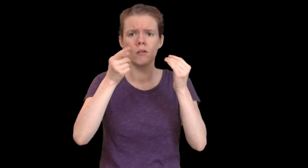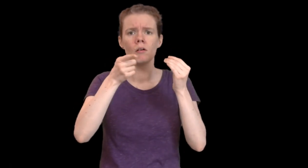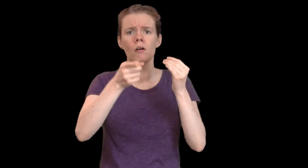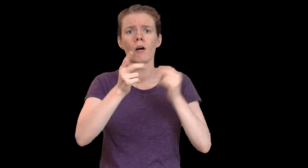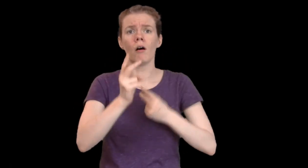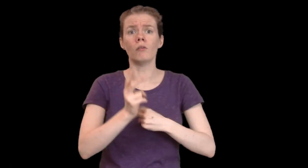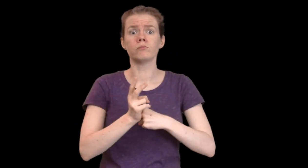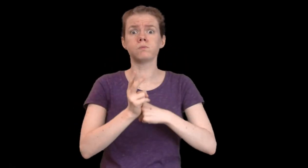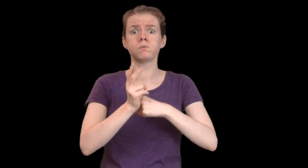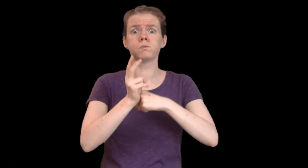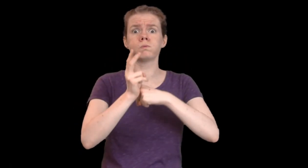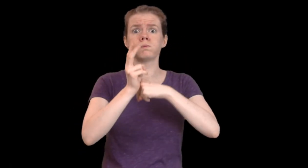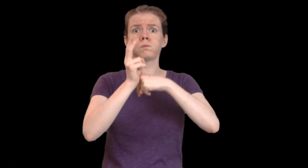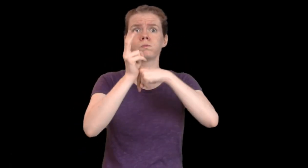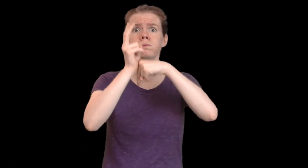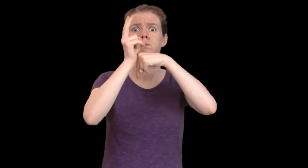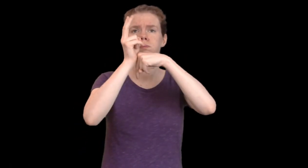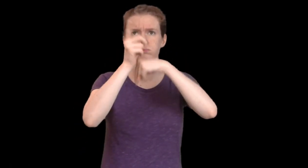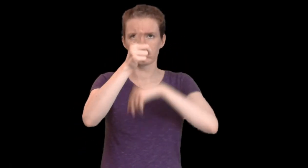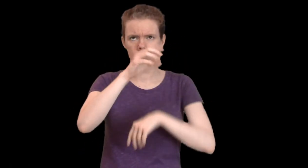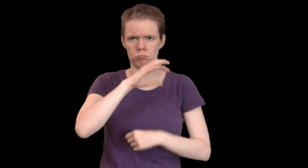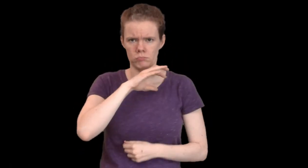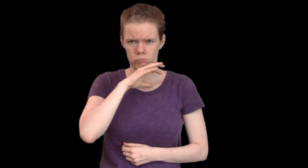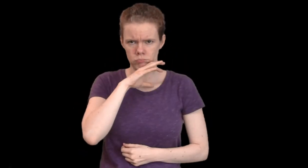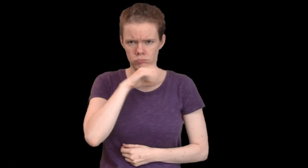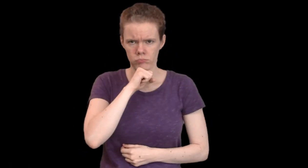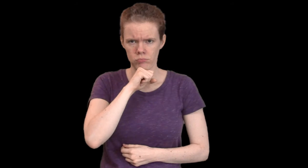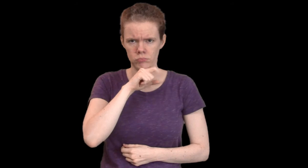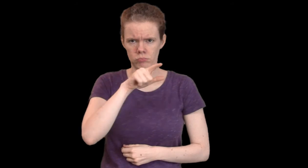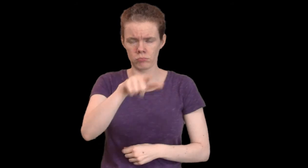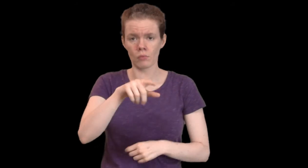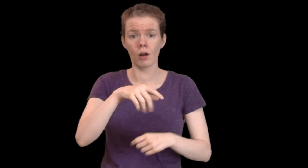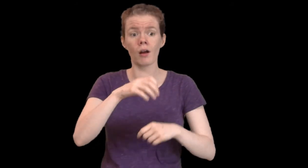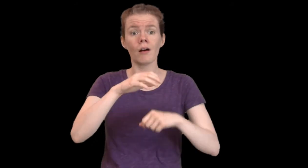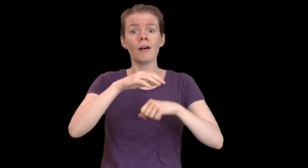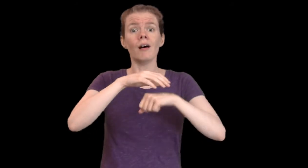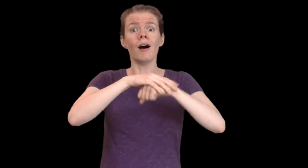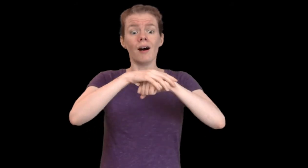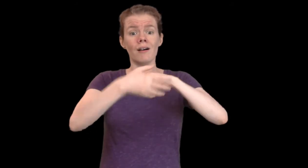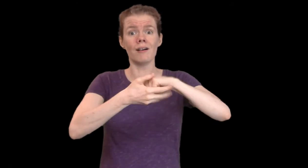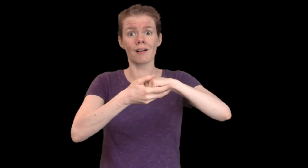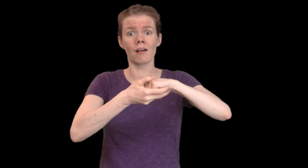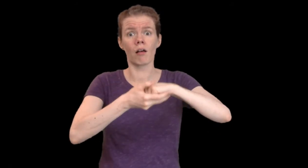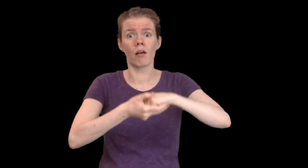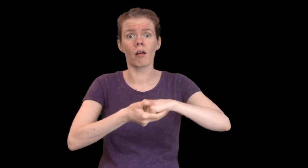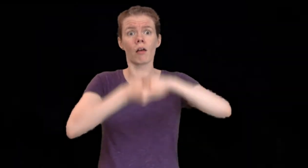If we fell from our "Aiga"